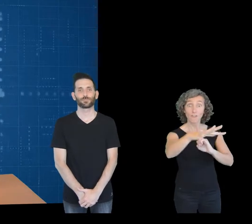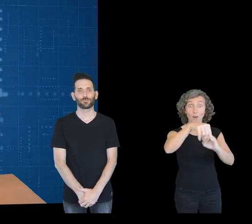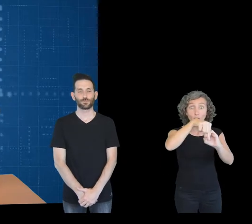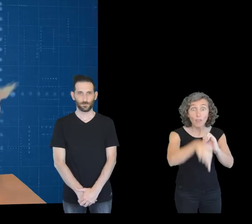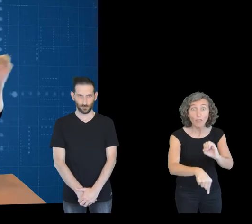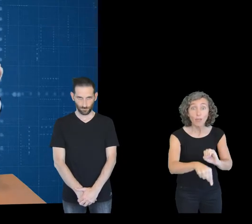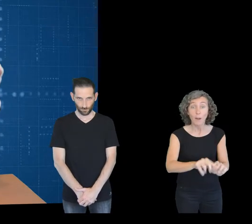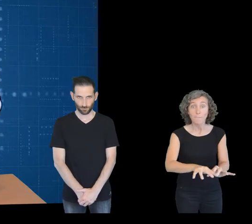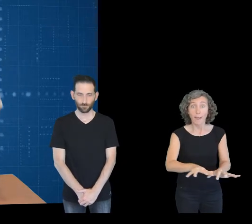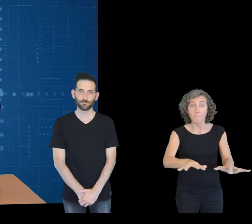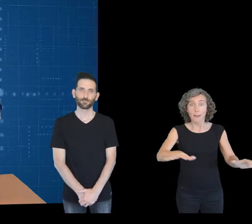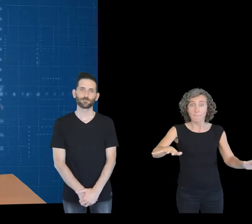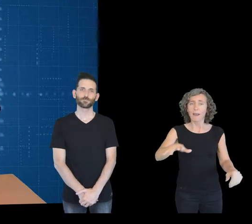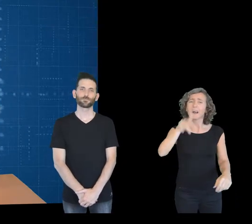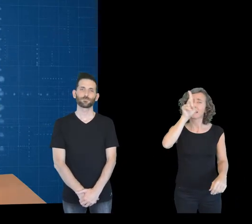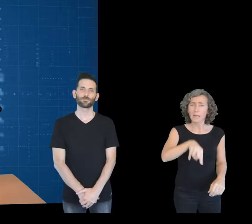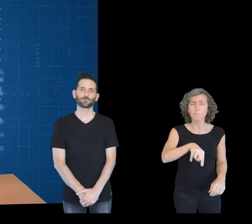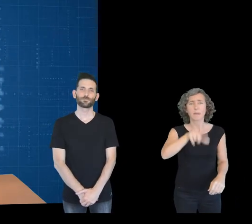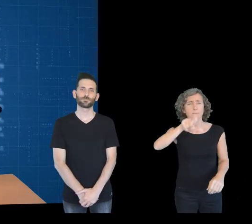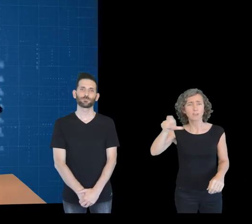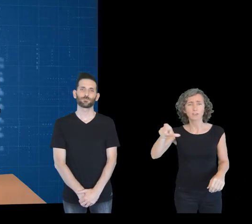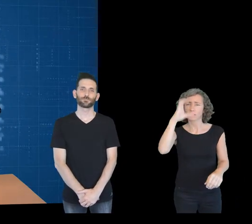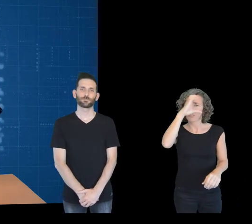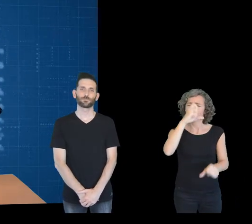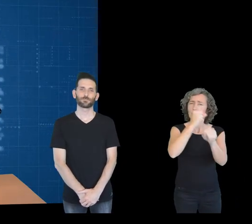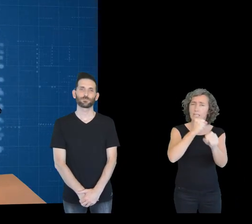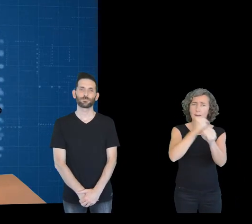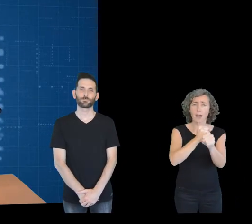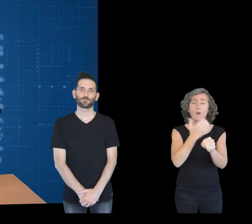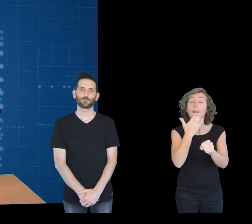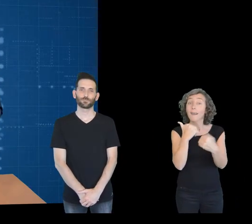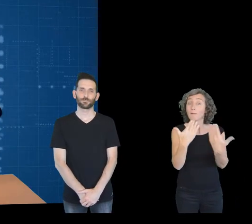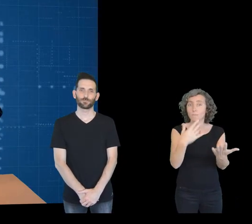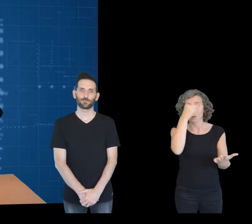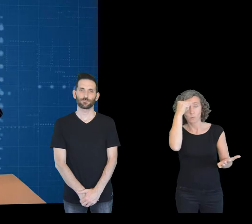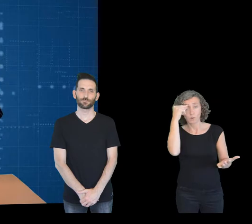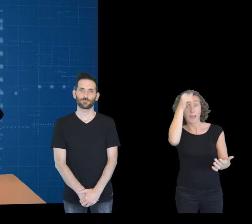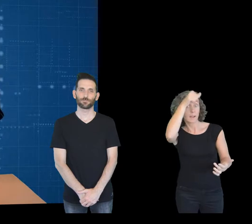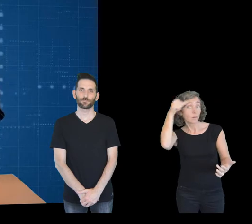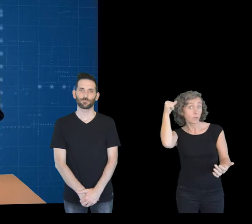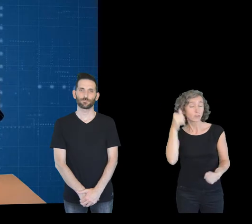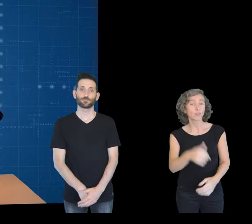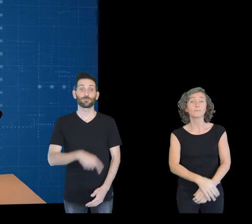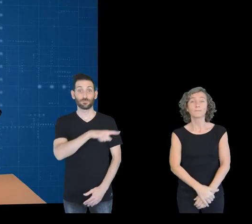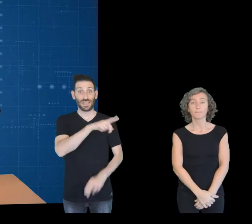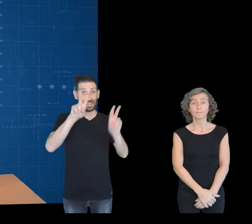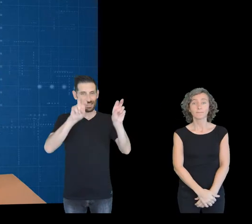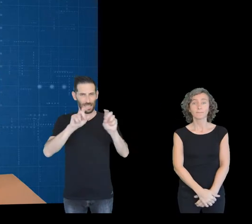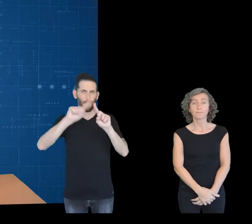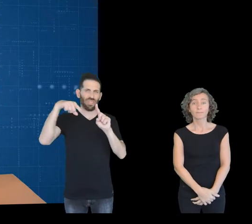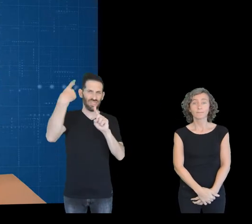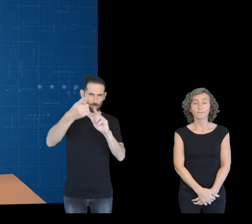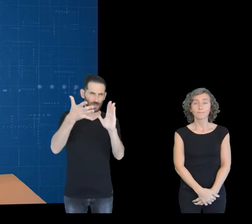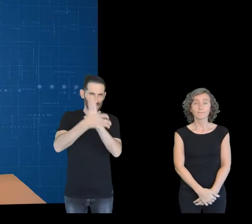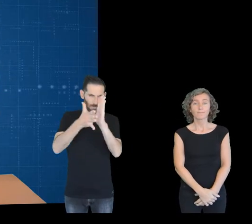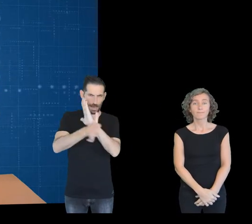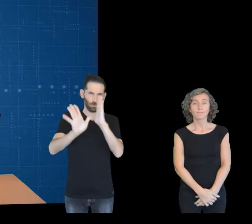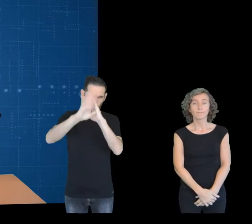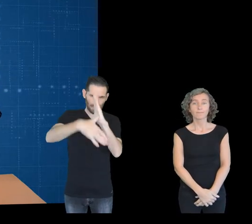along with the work of many Scientists such as Bullard and Tuzo Wilson, which we will talk about in a later video,